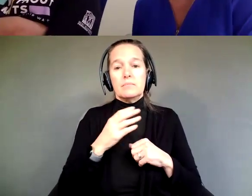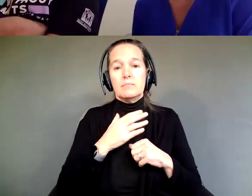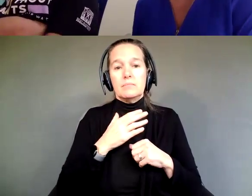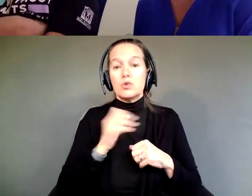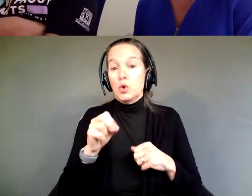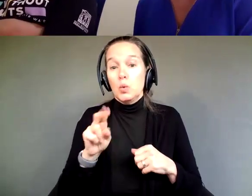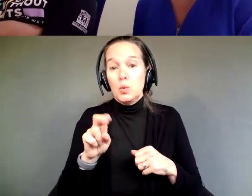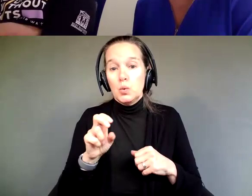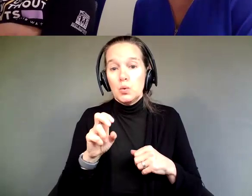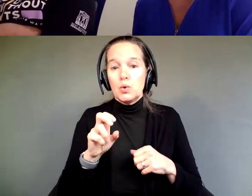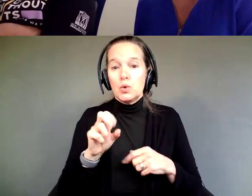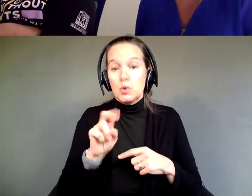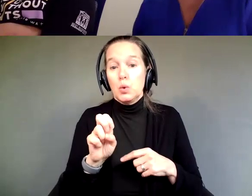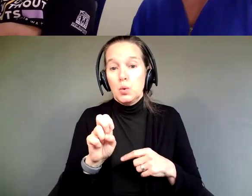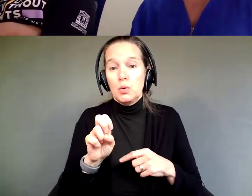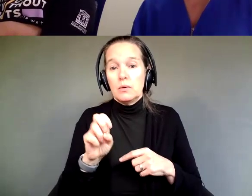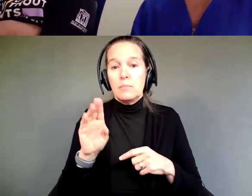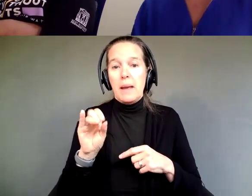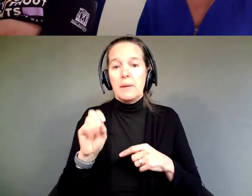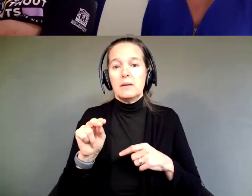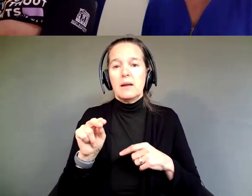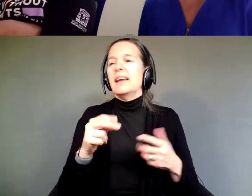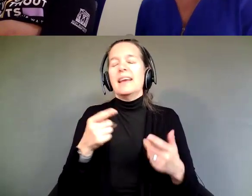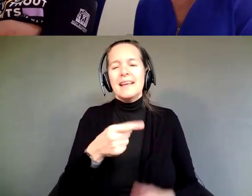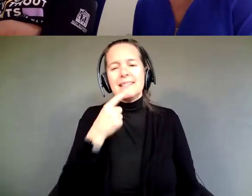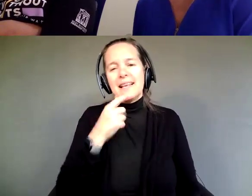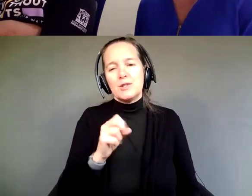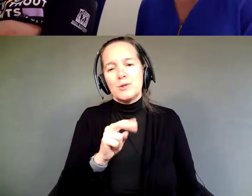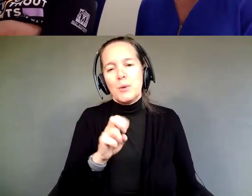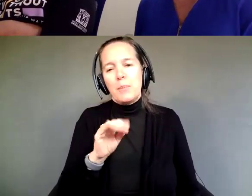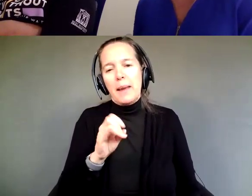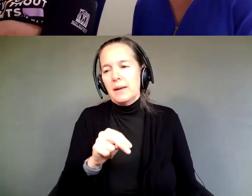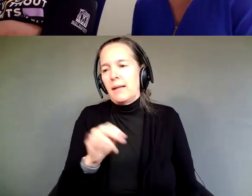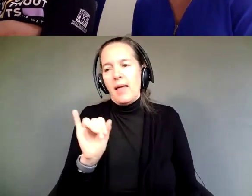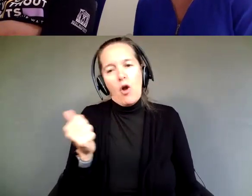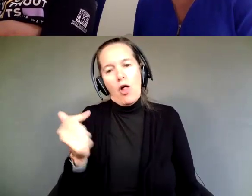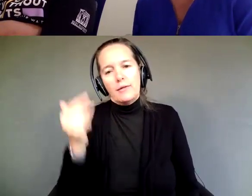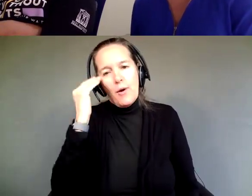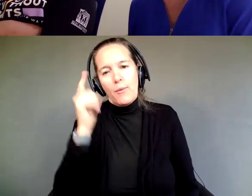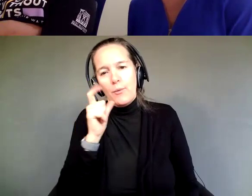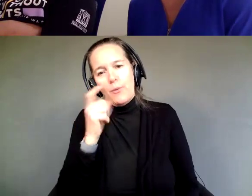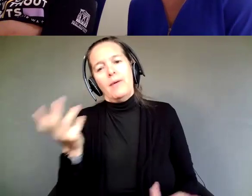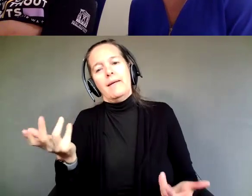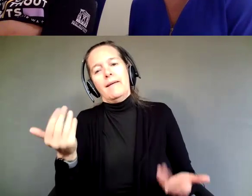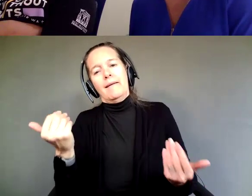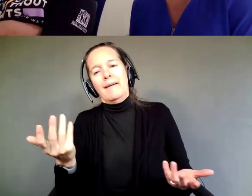He says Sue Babin, like everyone knows Sue Babin. She's such a powerhouse that he thinks she's like Oprah